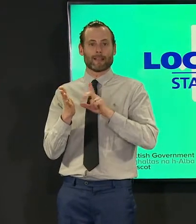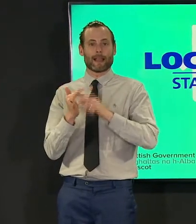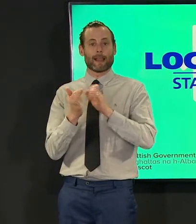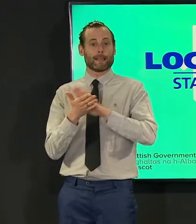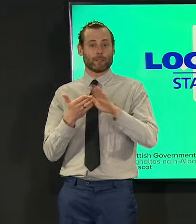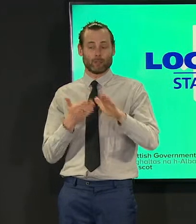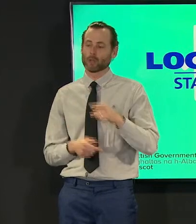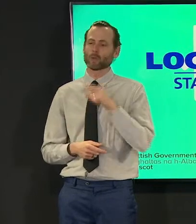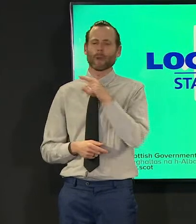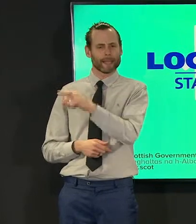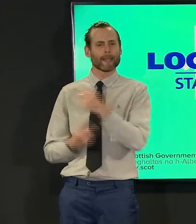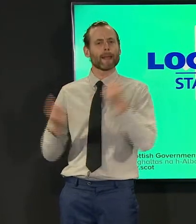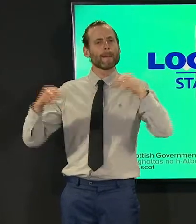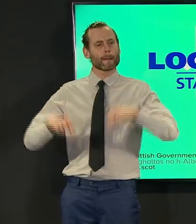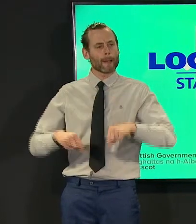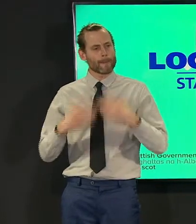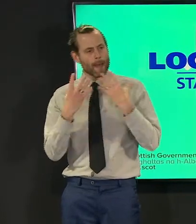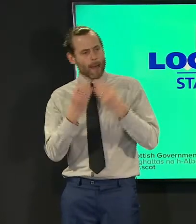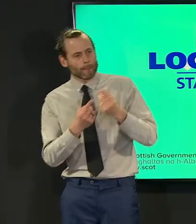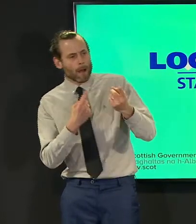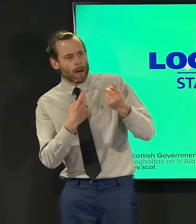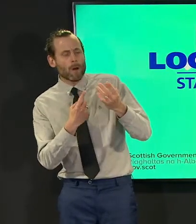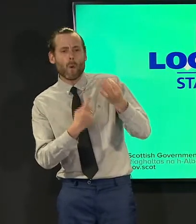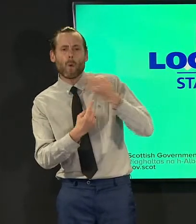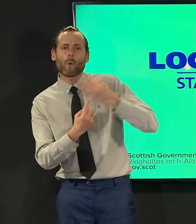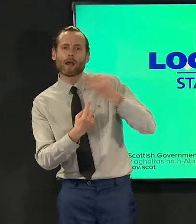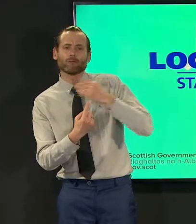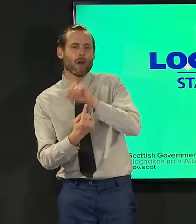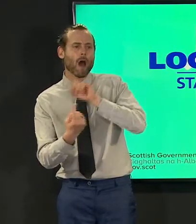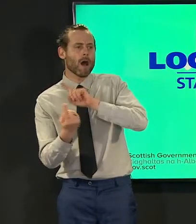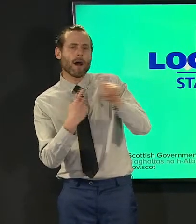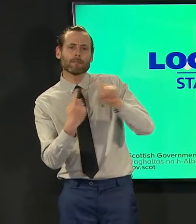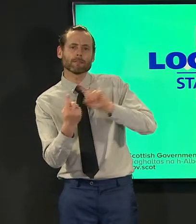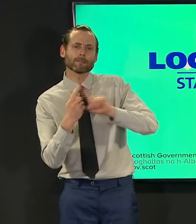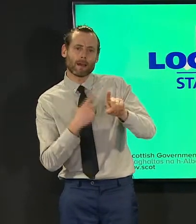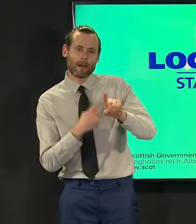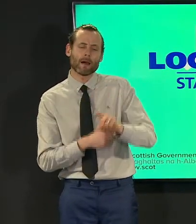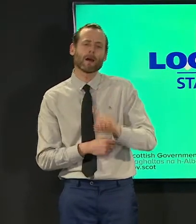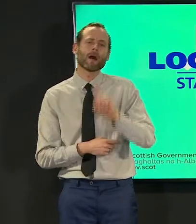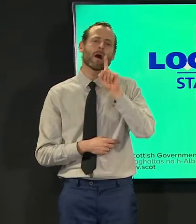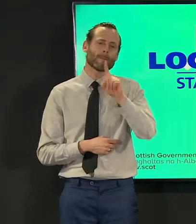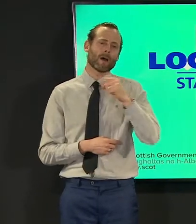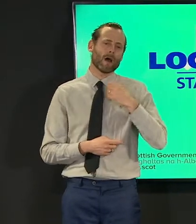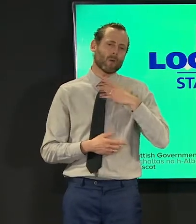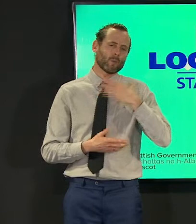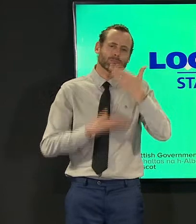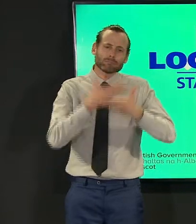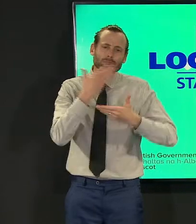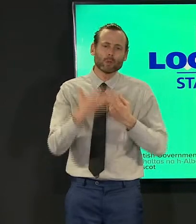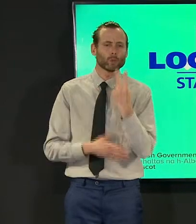to answer the journalists questions before that there are two main issues i want to update you on